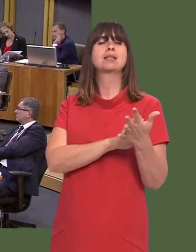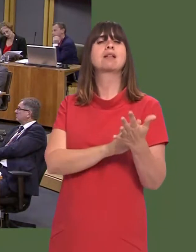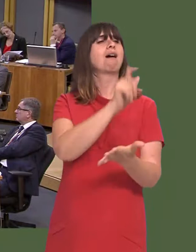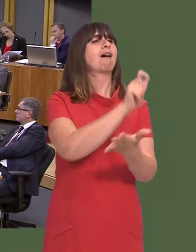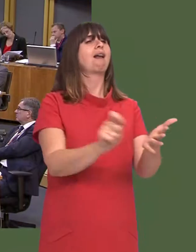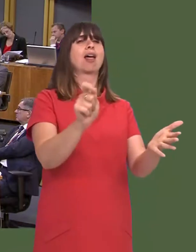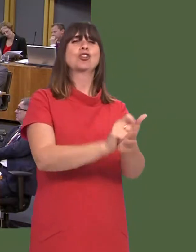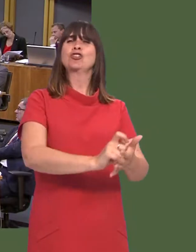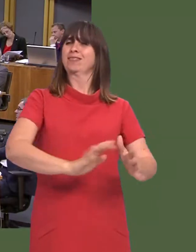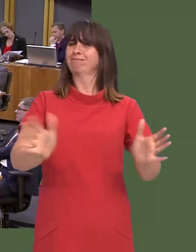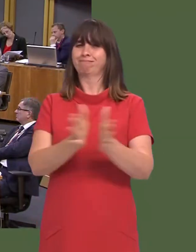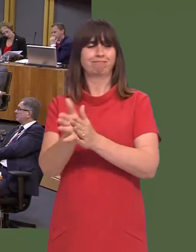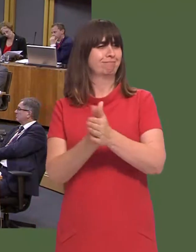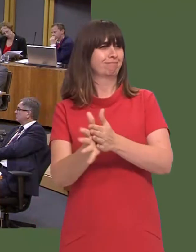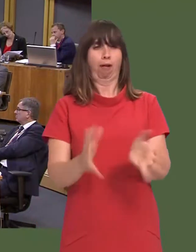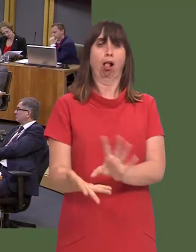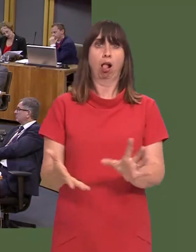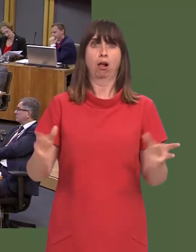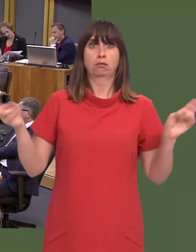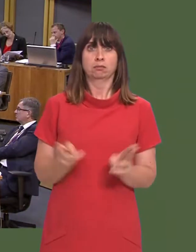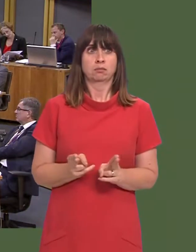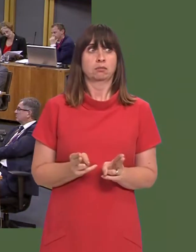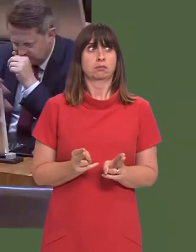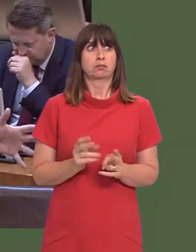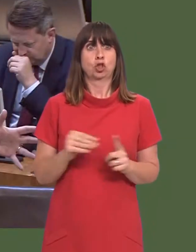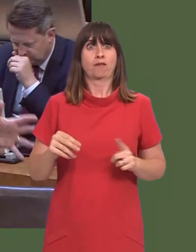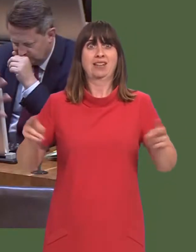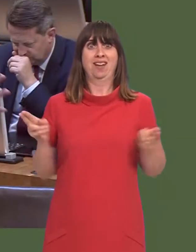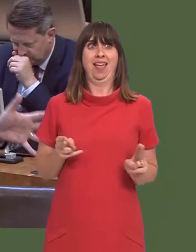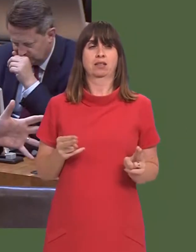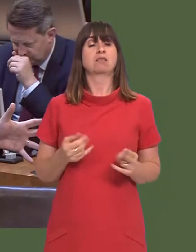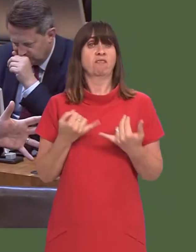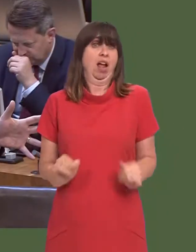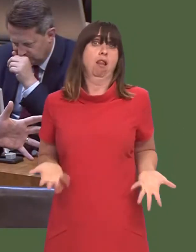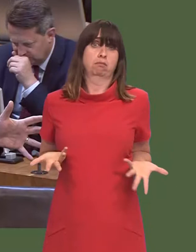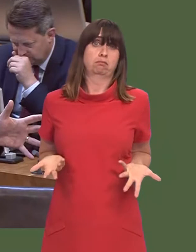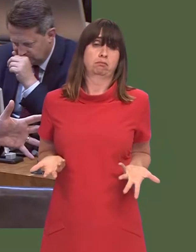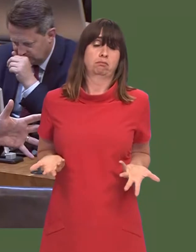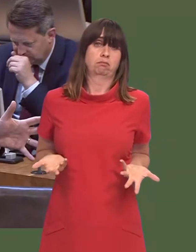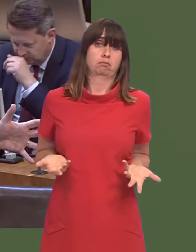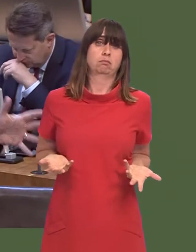a Prime Minister who went into an election with a clear programme of what she wanted to do and lost, or failedófailed to win the election as a result of that.